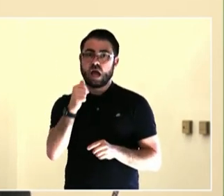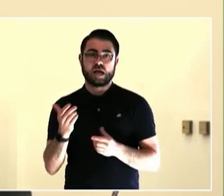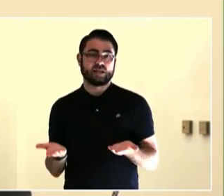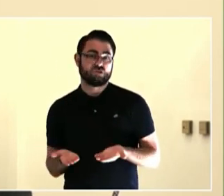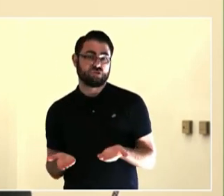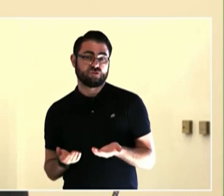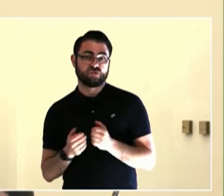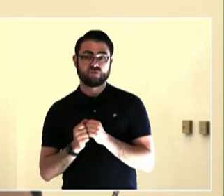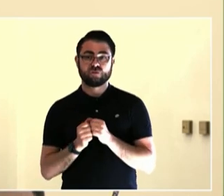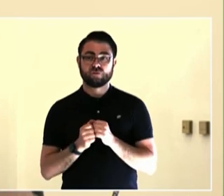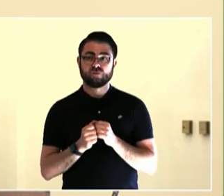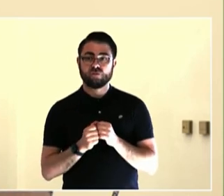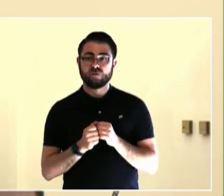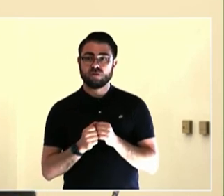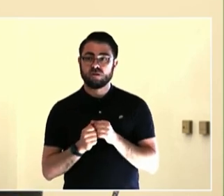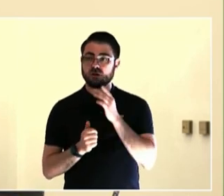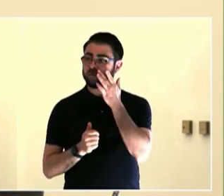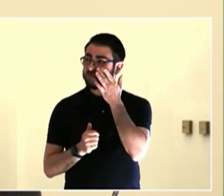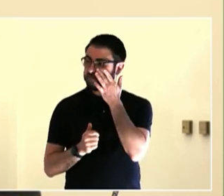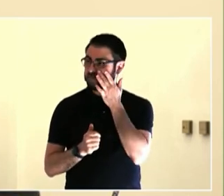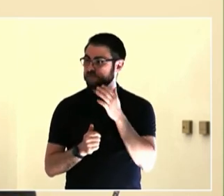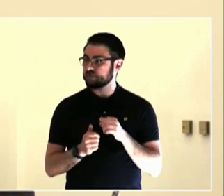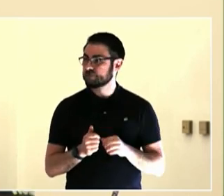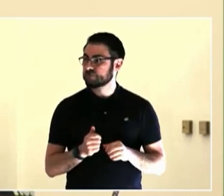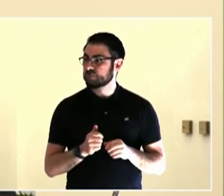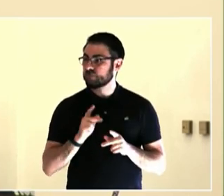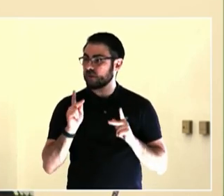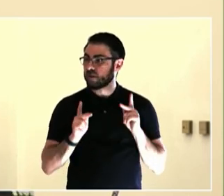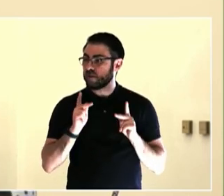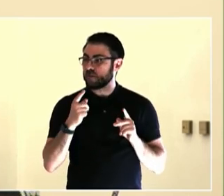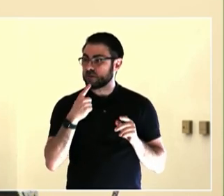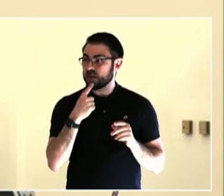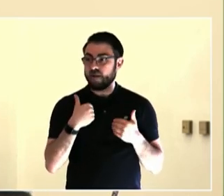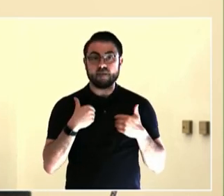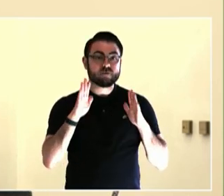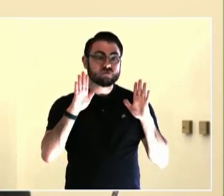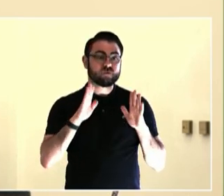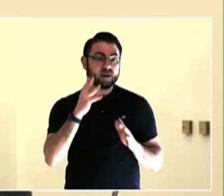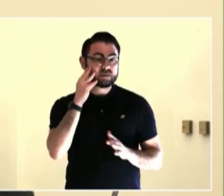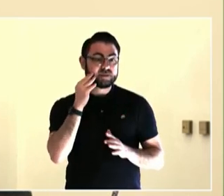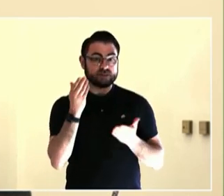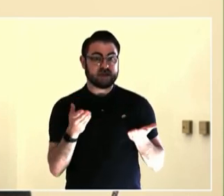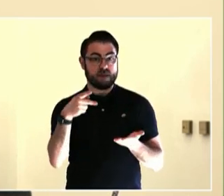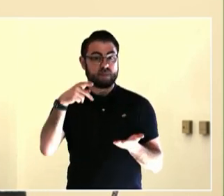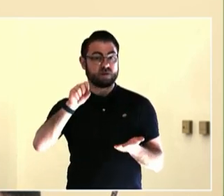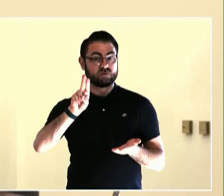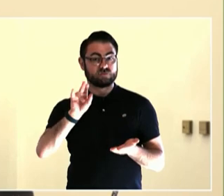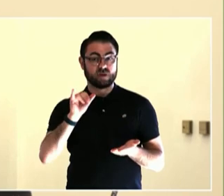but I counter that, "they're our now."